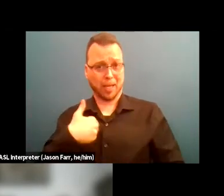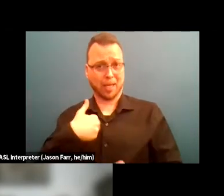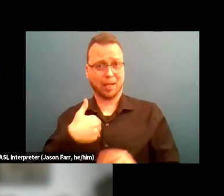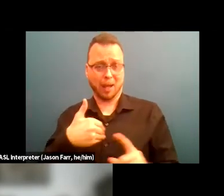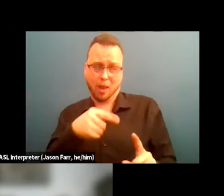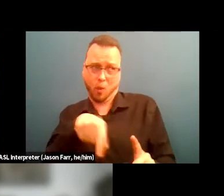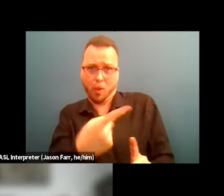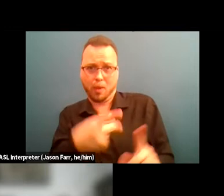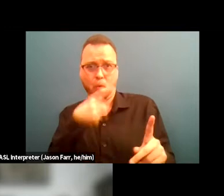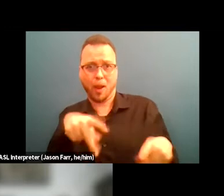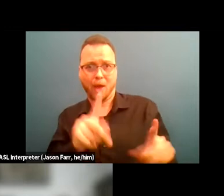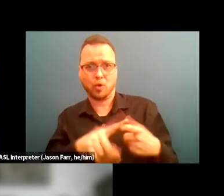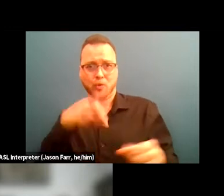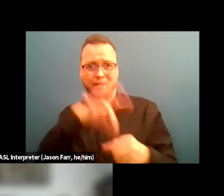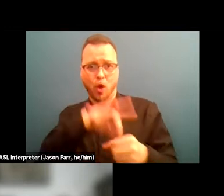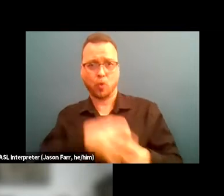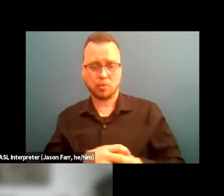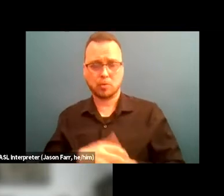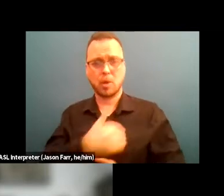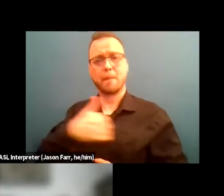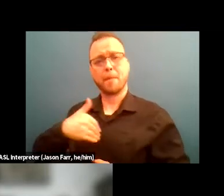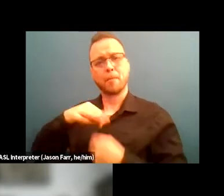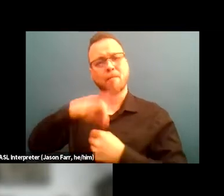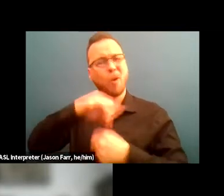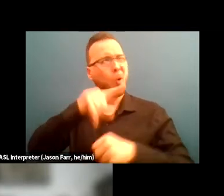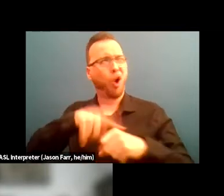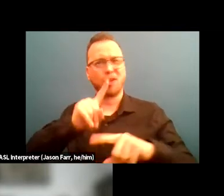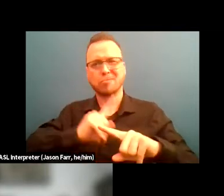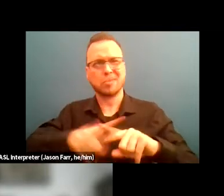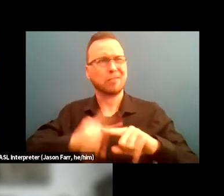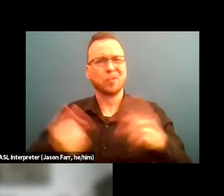Members vote on a slate of directors annual